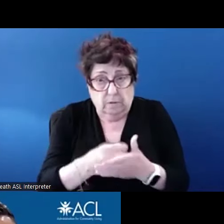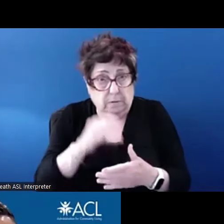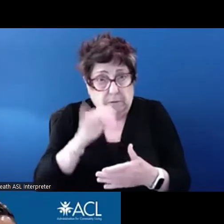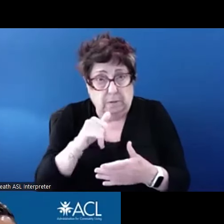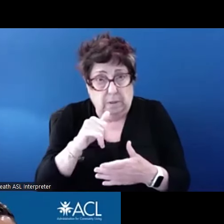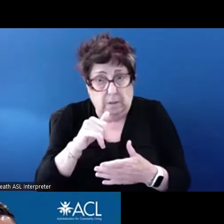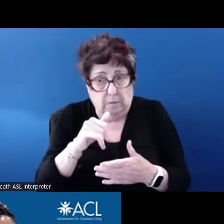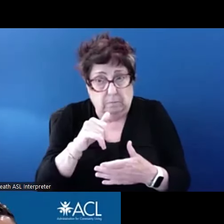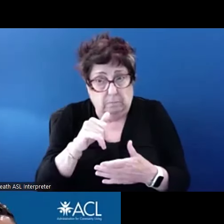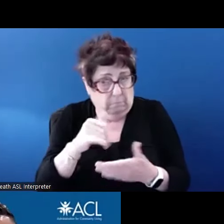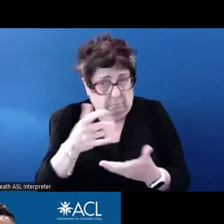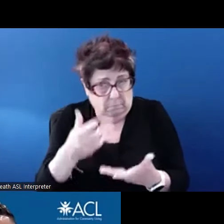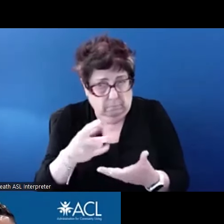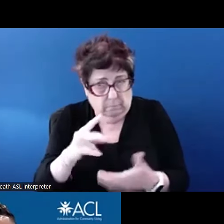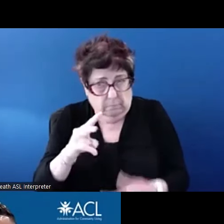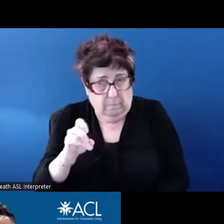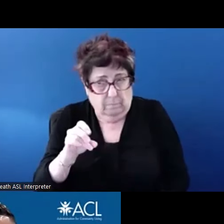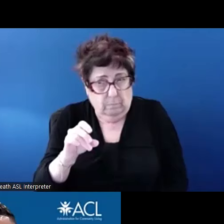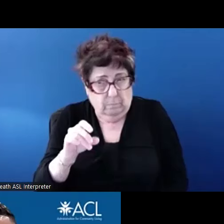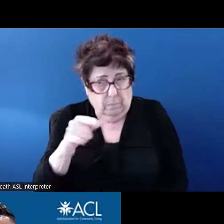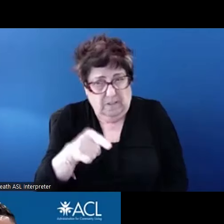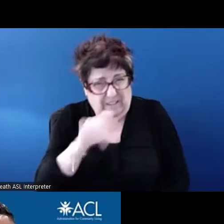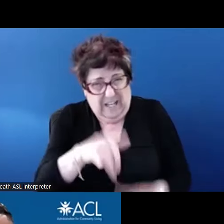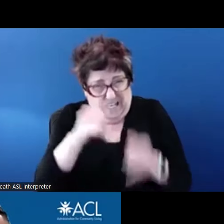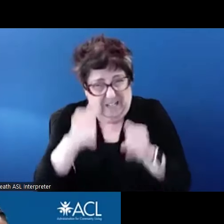Generally it would not be a scenario where the